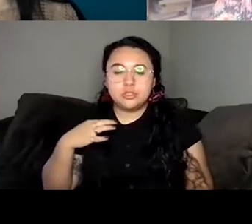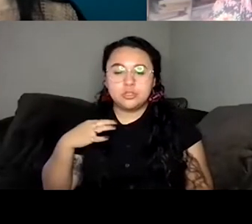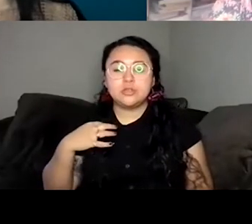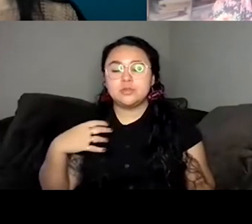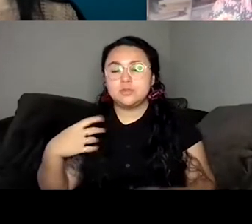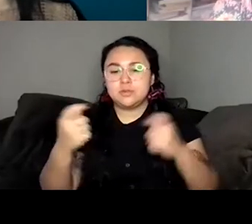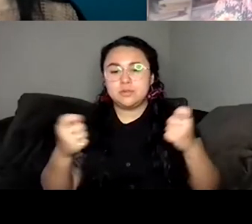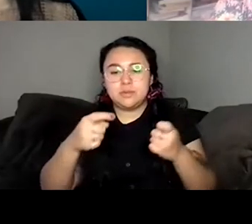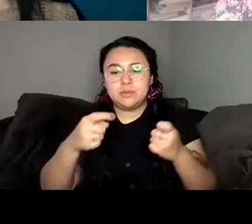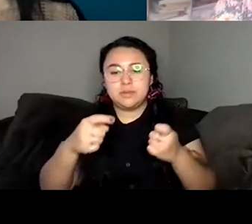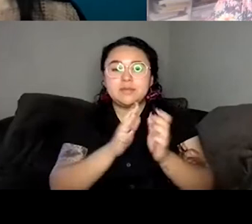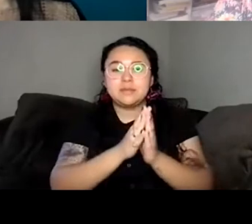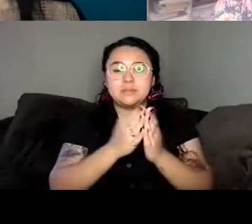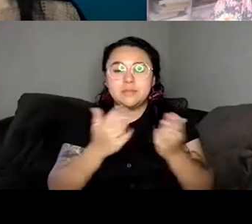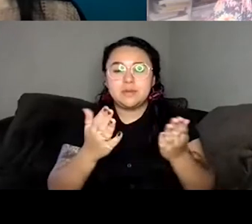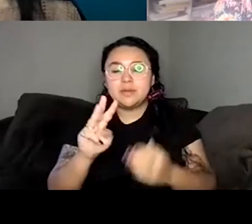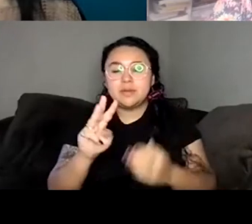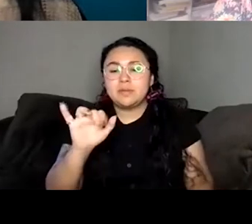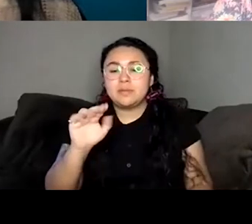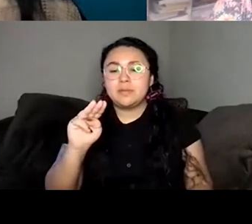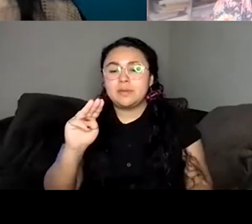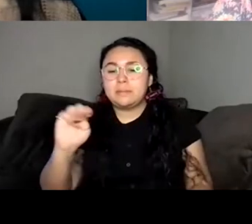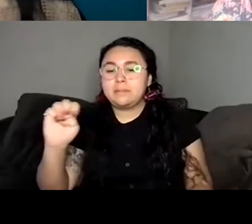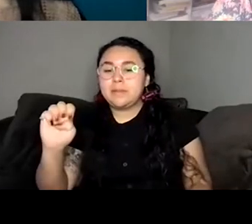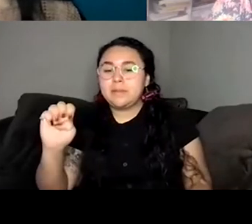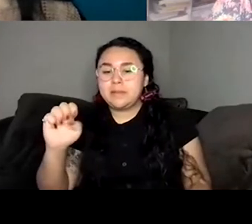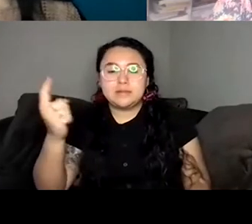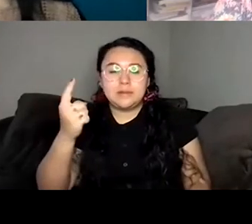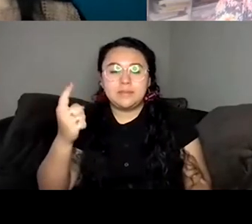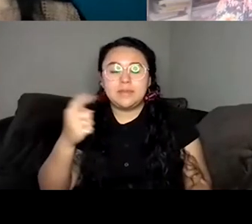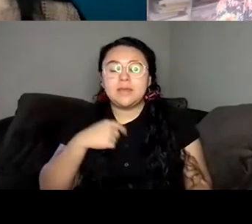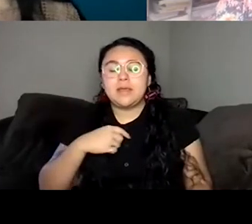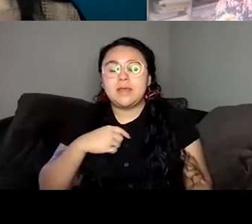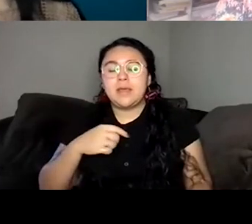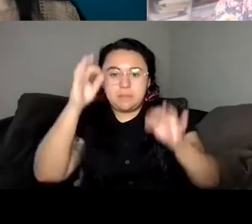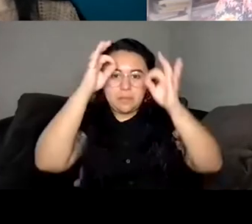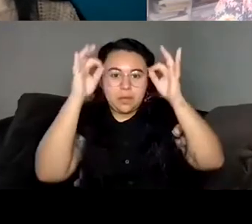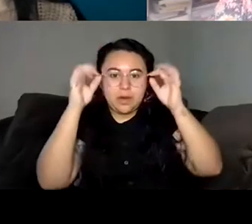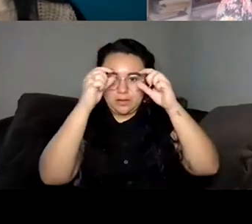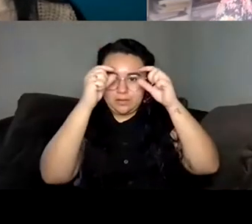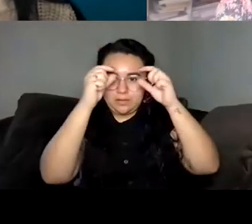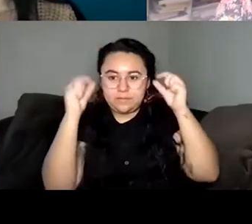me something. And polka dot frame glasses. I have long black hair. And there is a clock